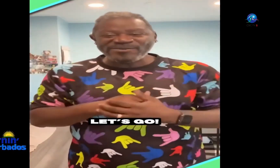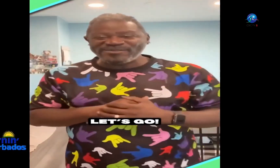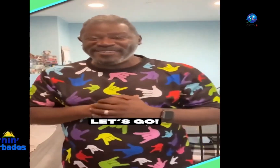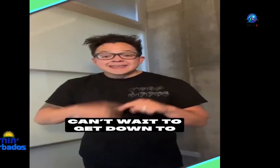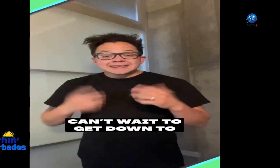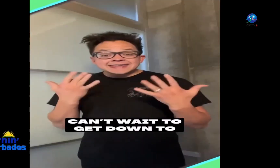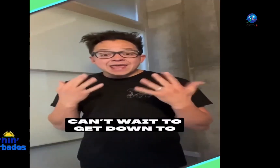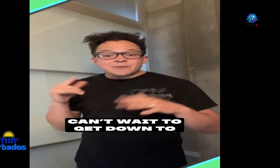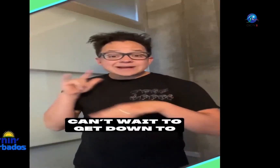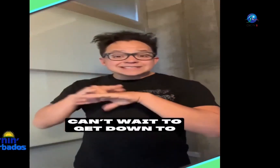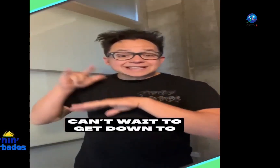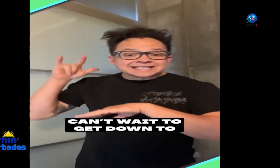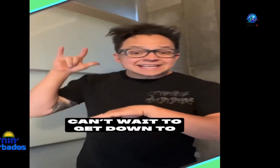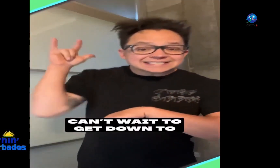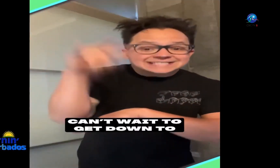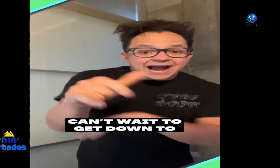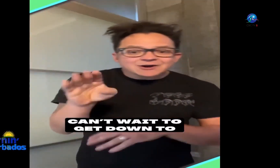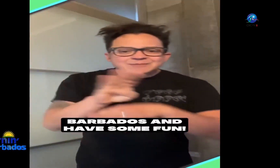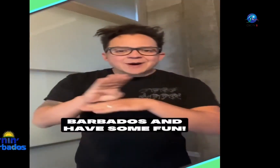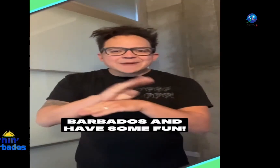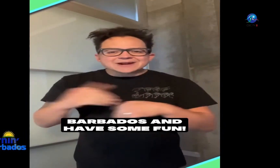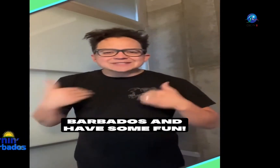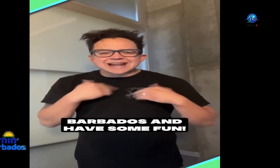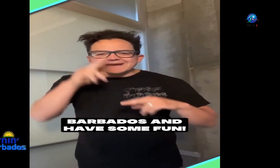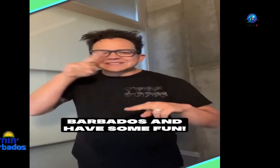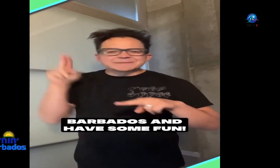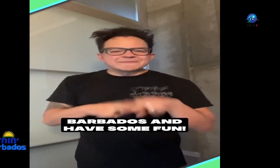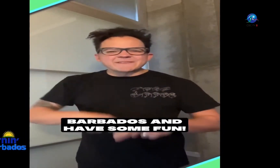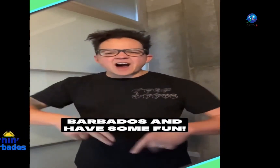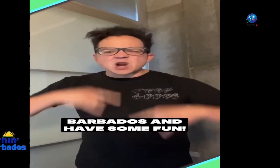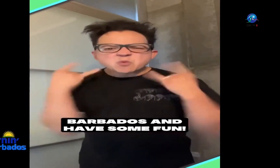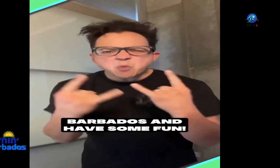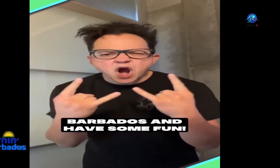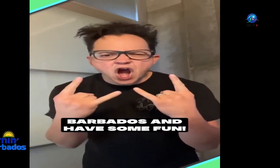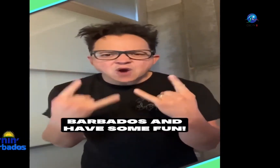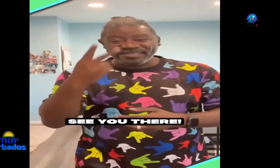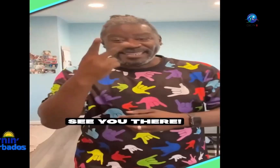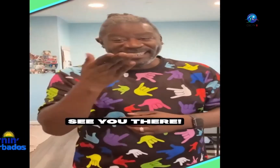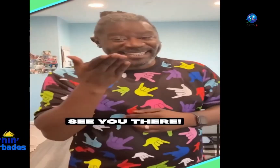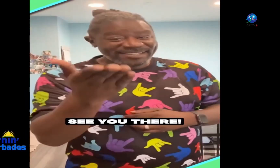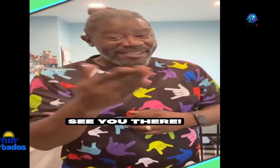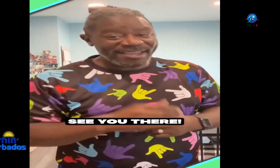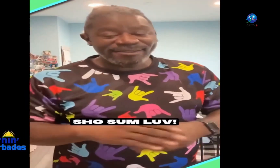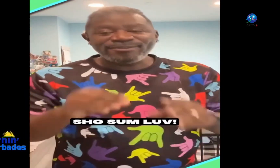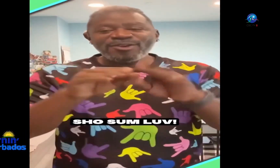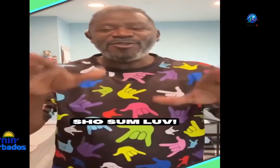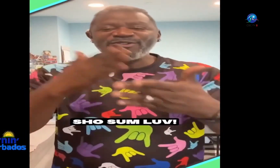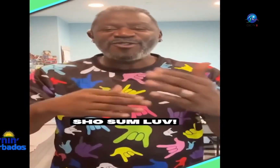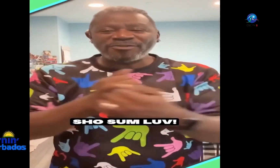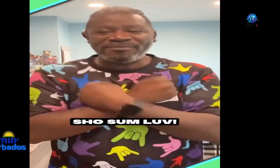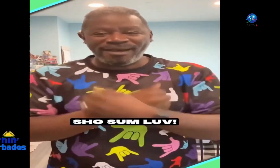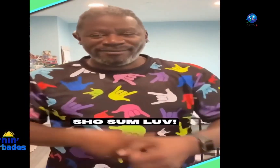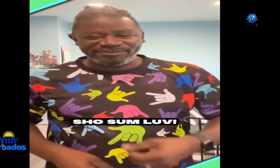go get ready to get down to Barbados and have some fun see you there show some love